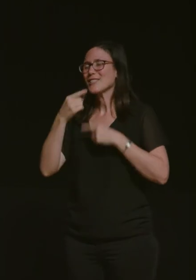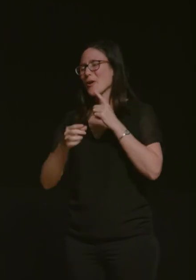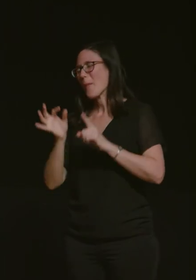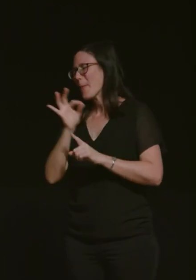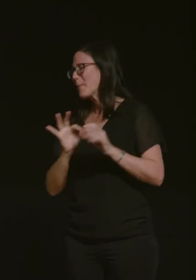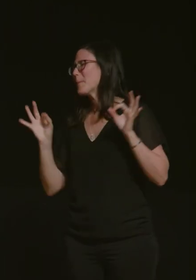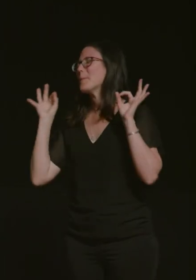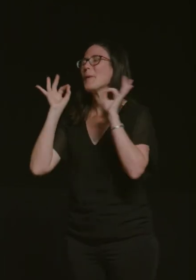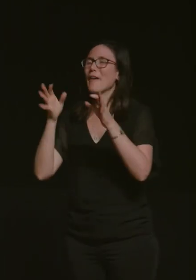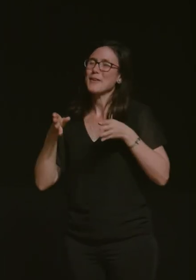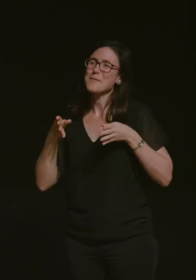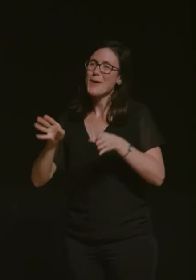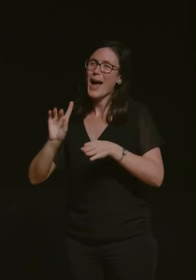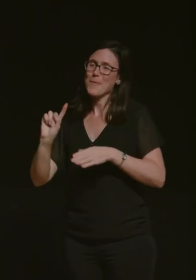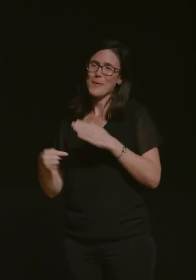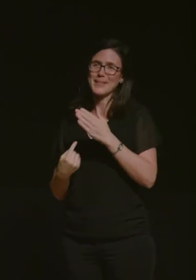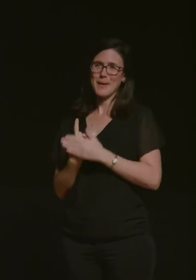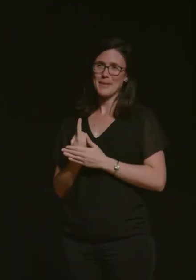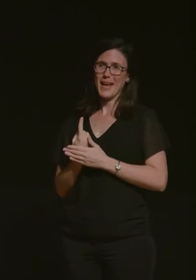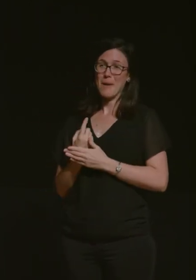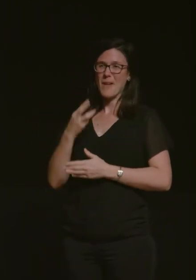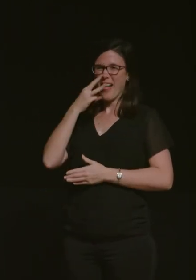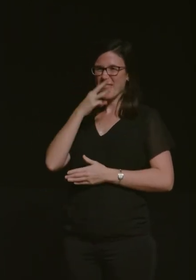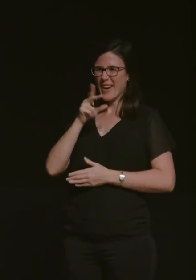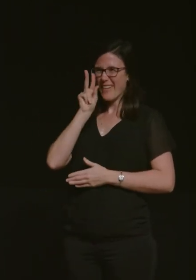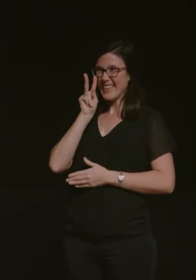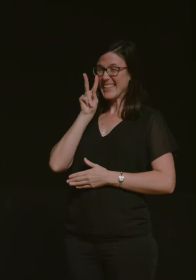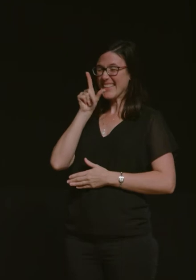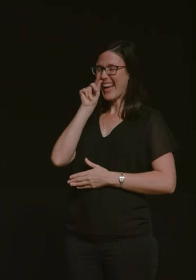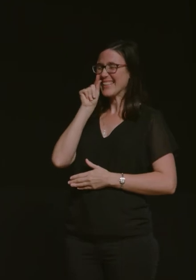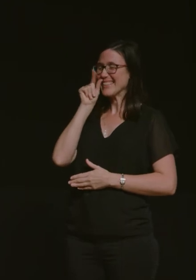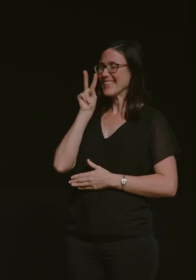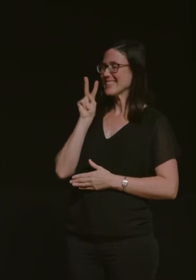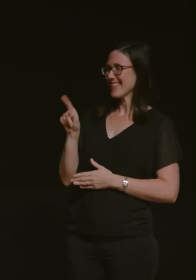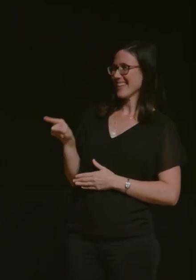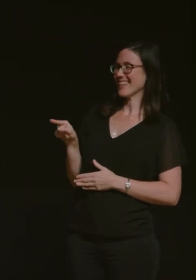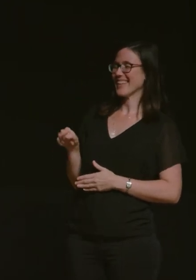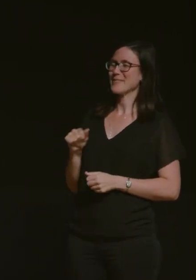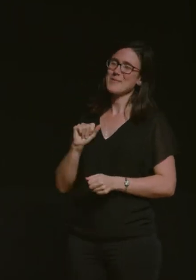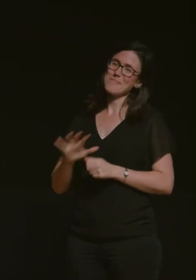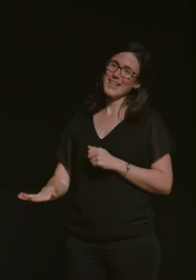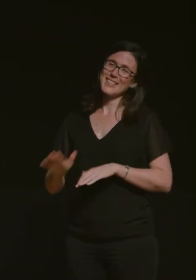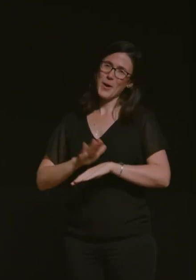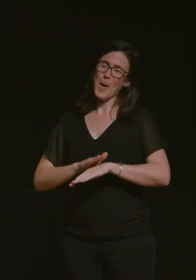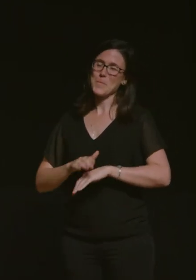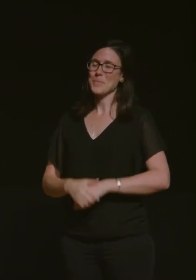moment right and a three-year-old could see it i loved it it was the best um okay so i'm not gonna